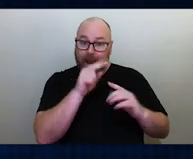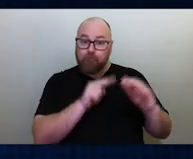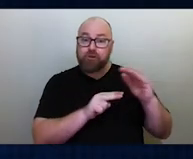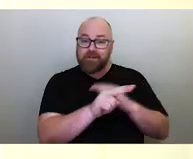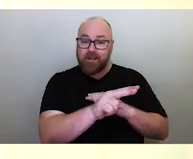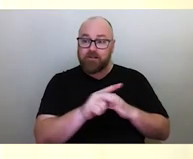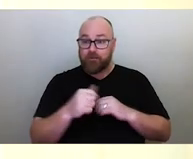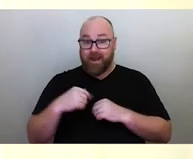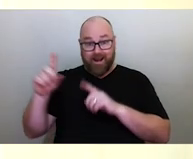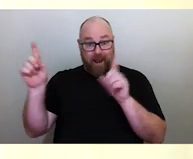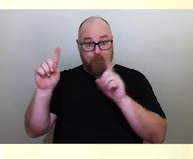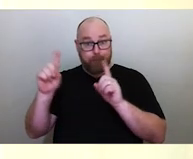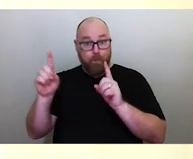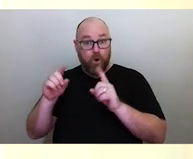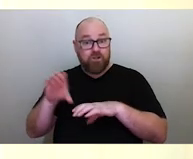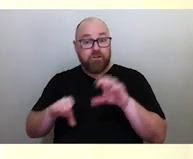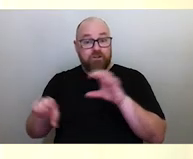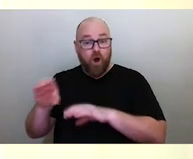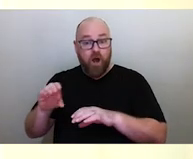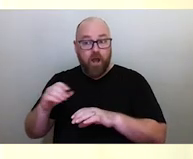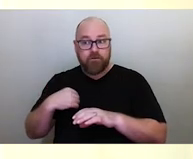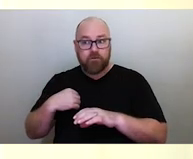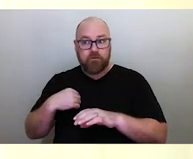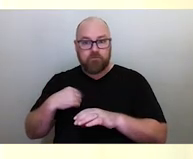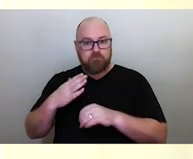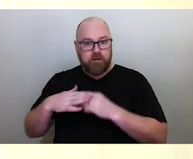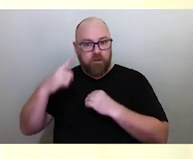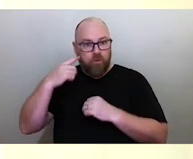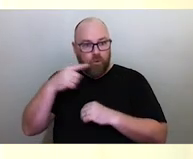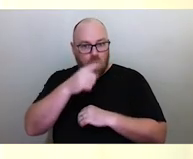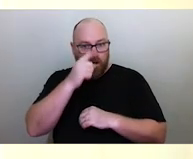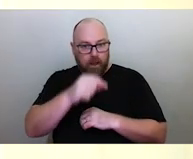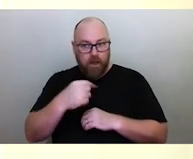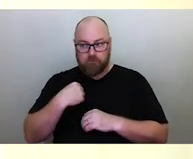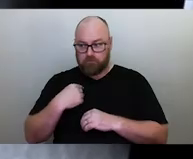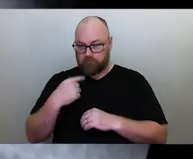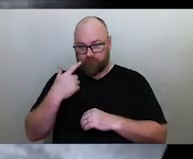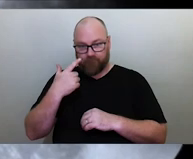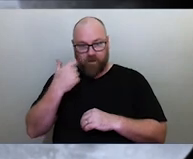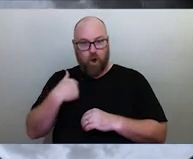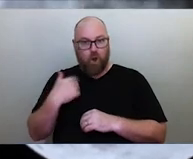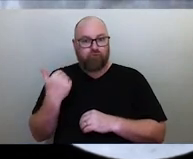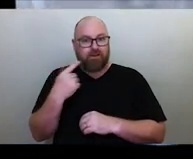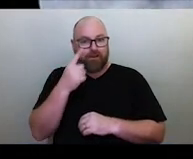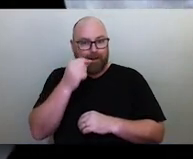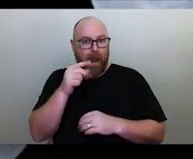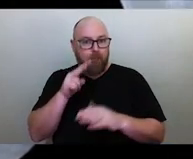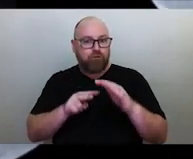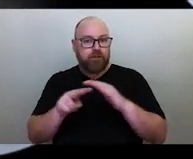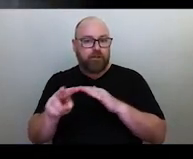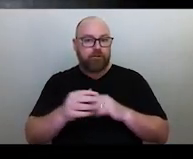only thought was capable within relatively recent human history. Now, you also may recall that last week